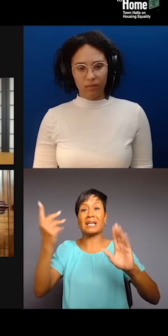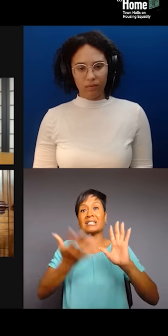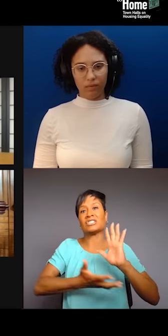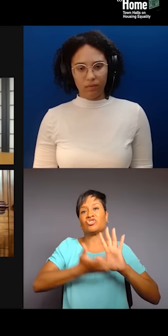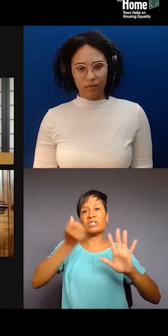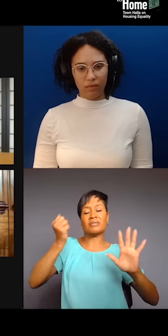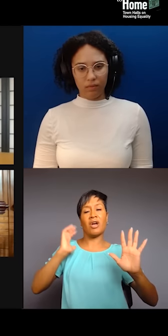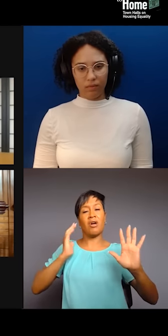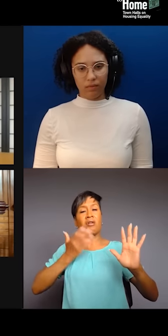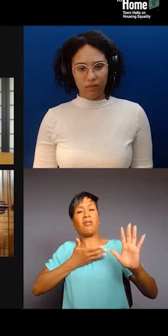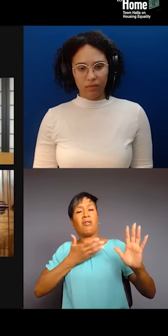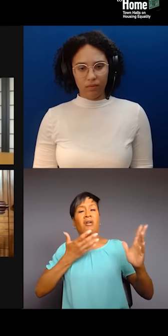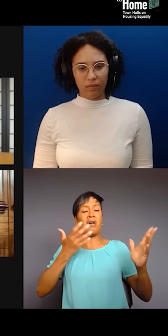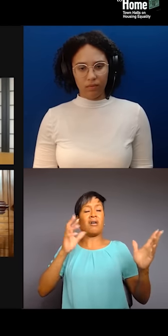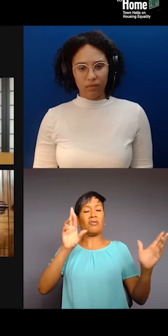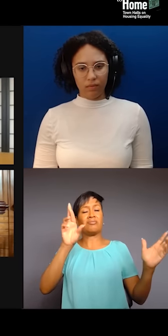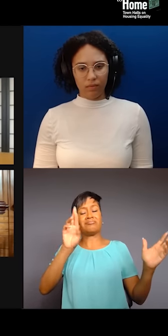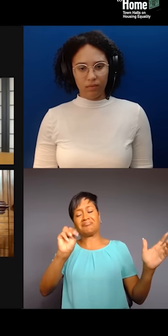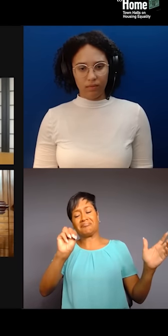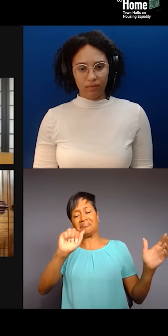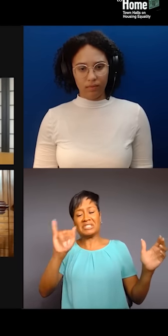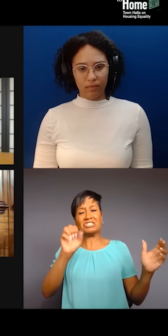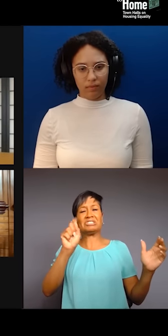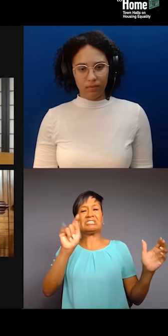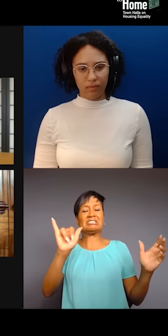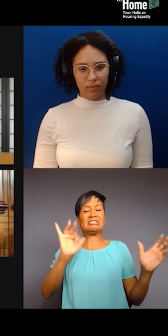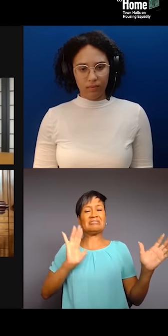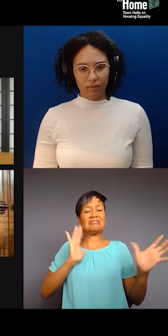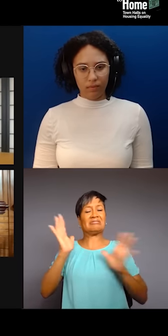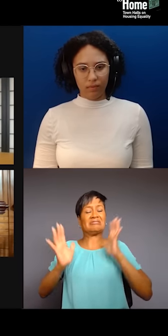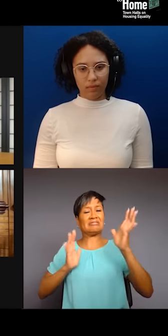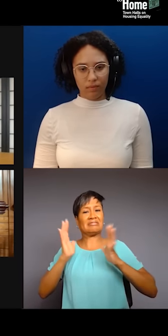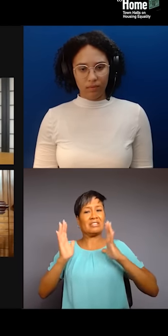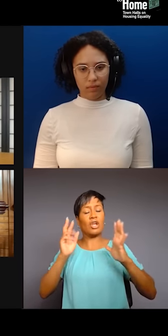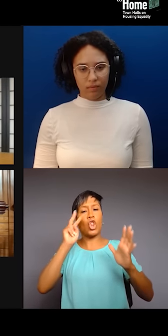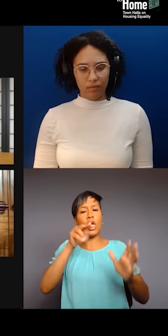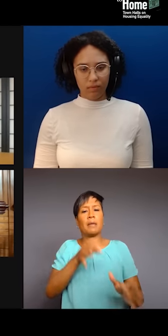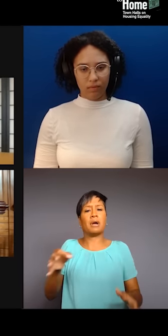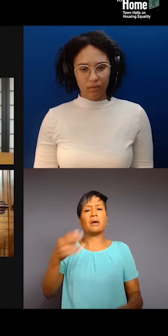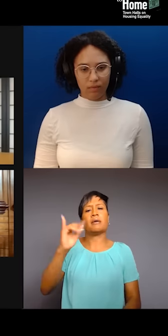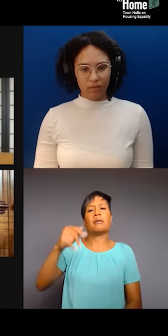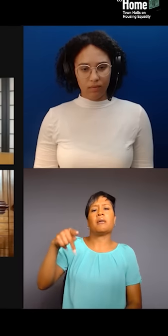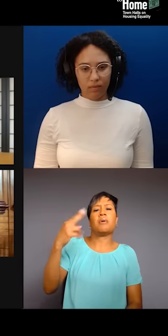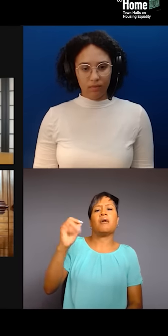and what has the Bronx. I'm gonna center really quickly just the Bronx, the South Bronx, and then Queensbridge, right?